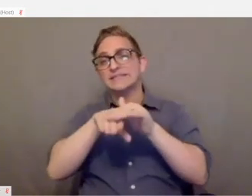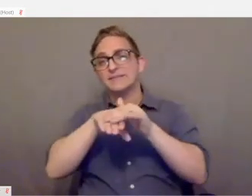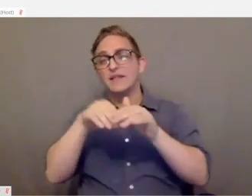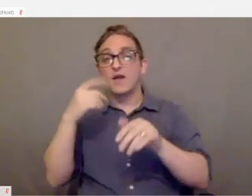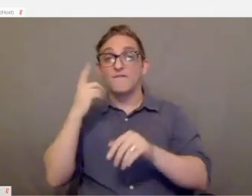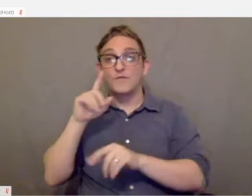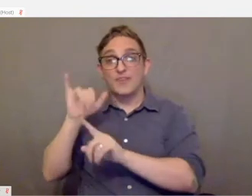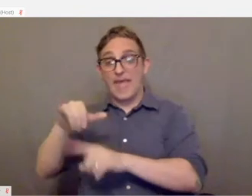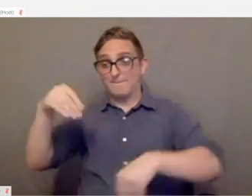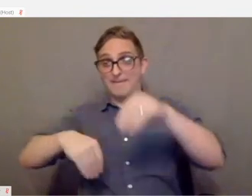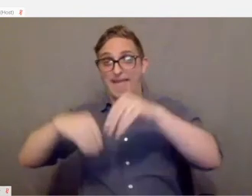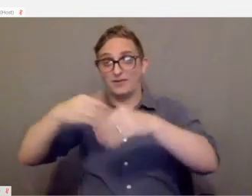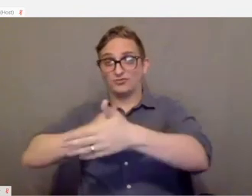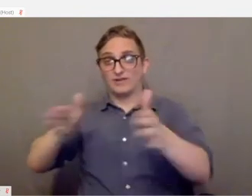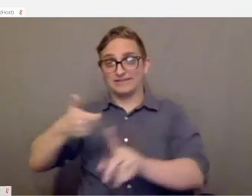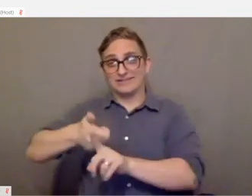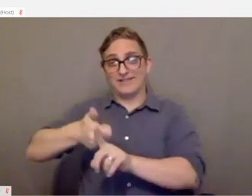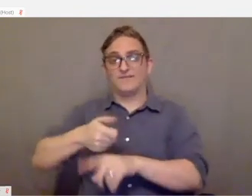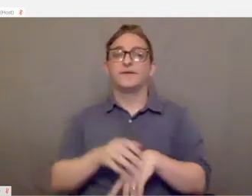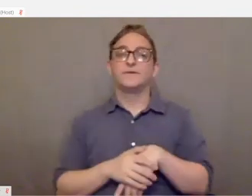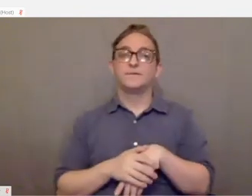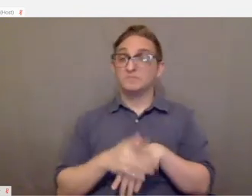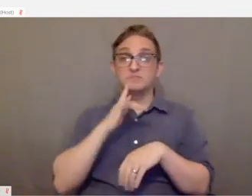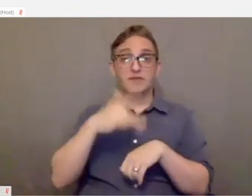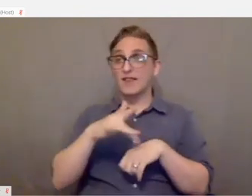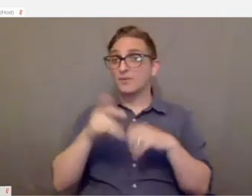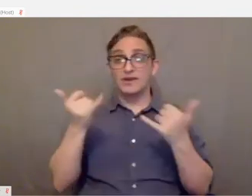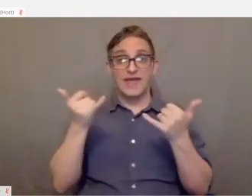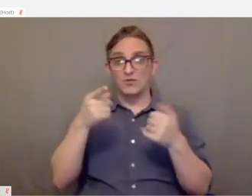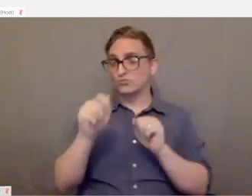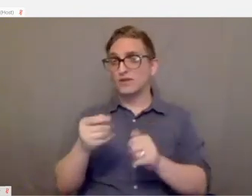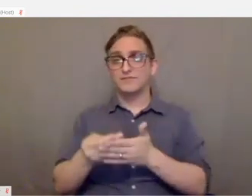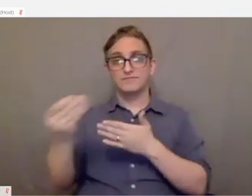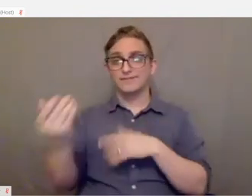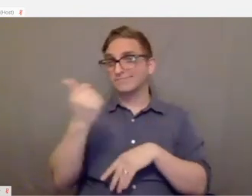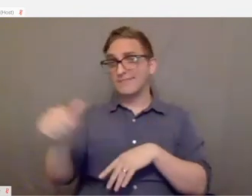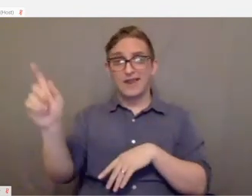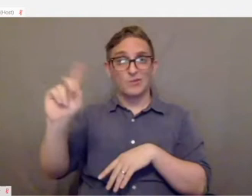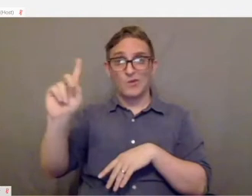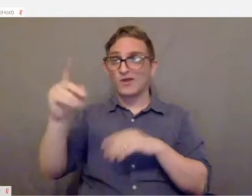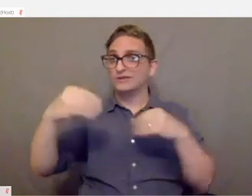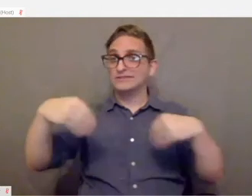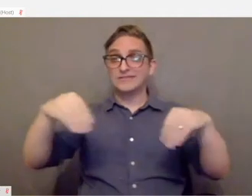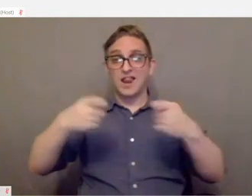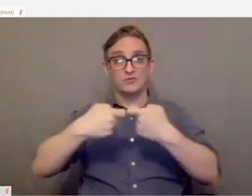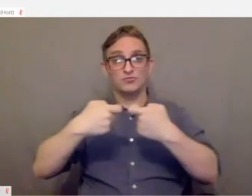It's available now. You can get the Xbox adaptive controller anywhere that sells video games.